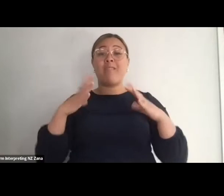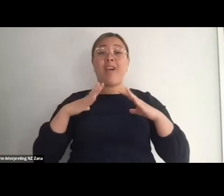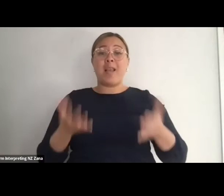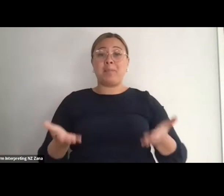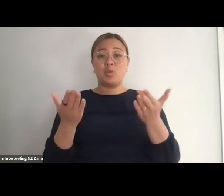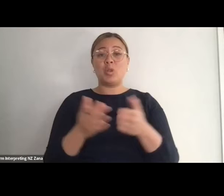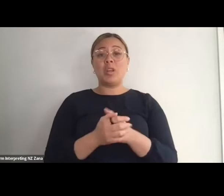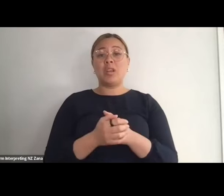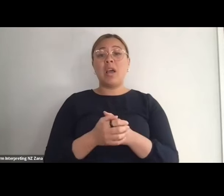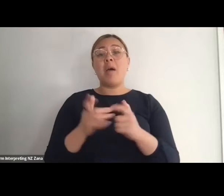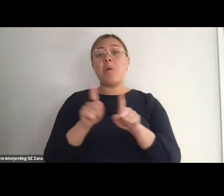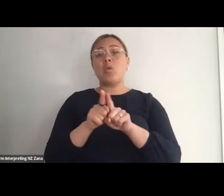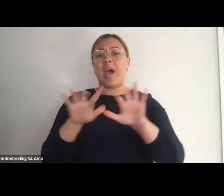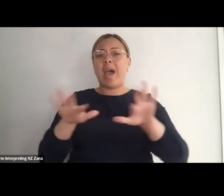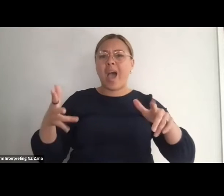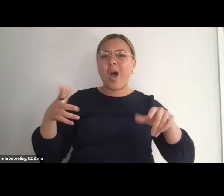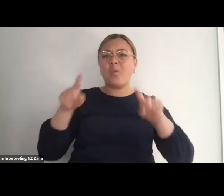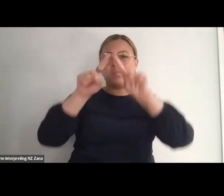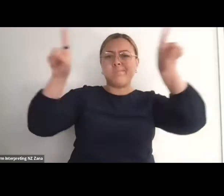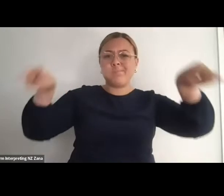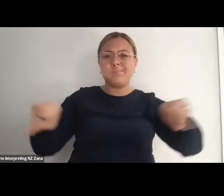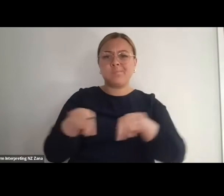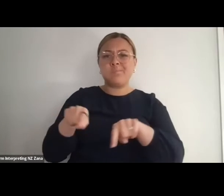where it says “View” and you can click “hide non-video participants”.